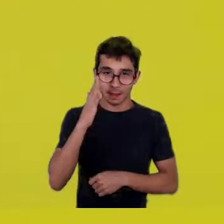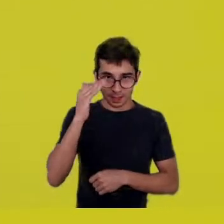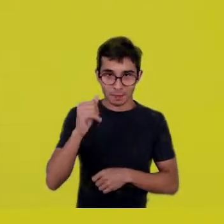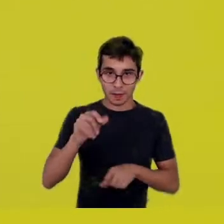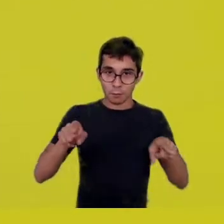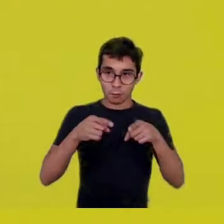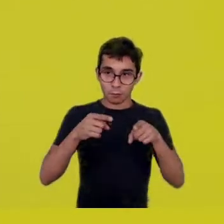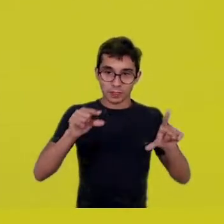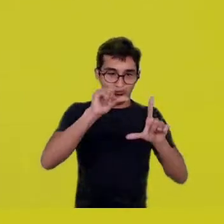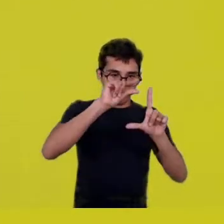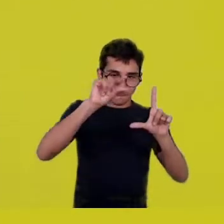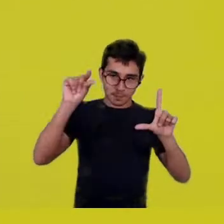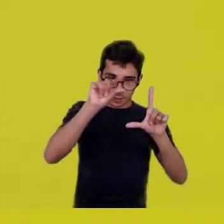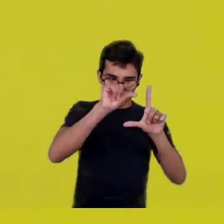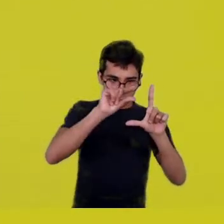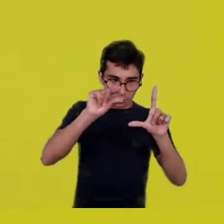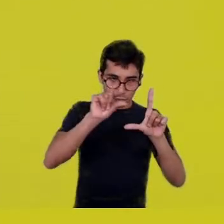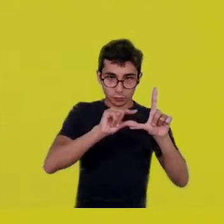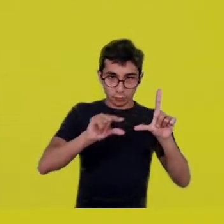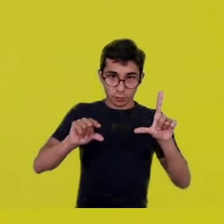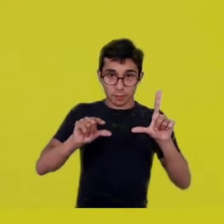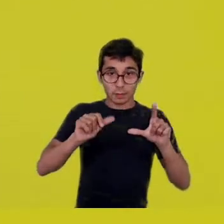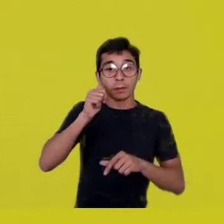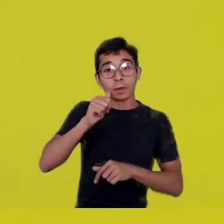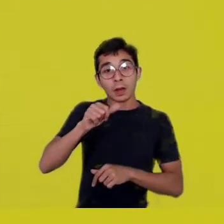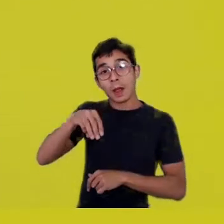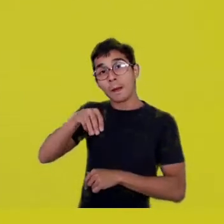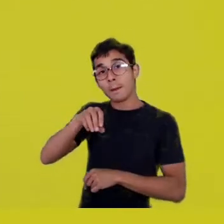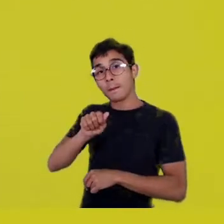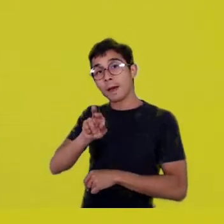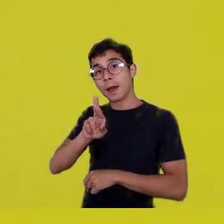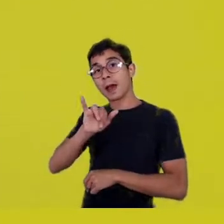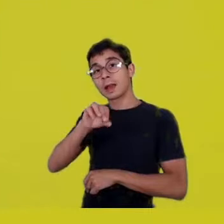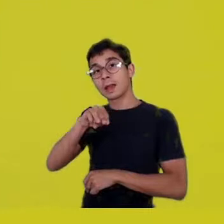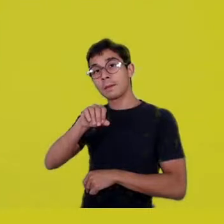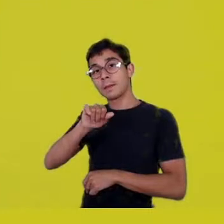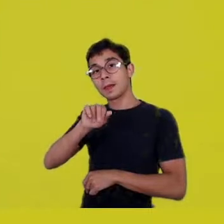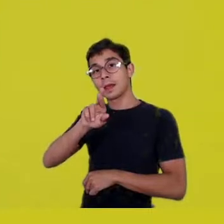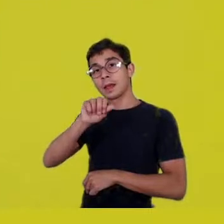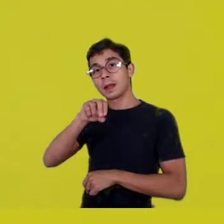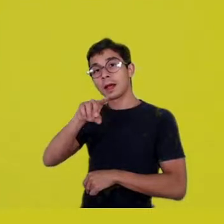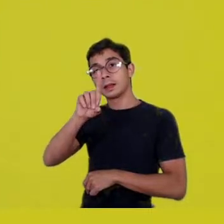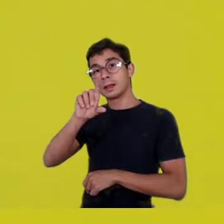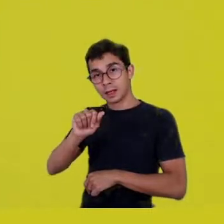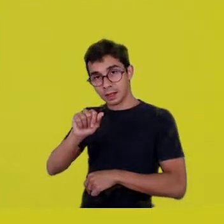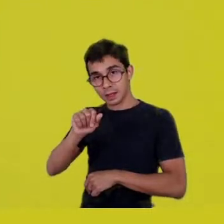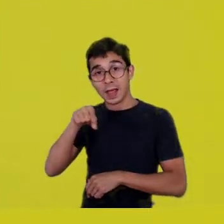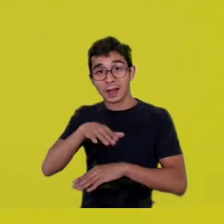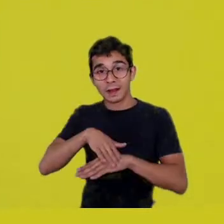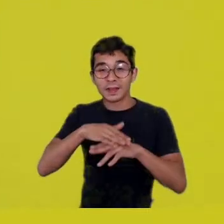writing sheet music for Native ceremonial chants